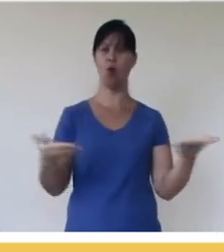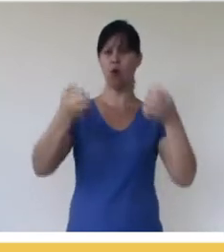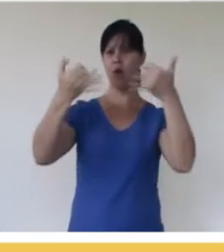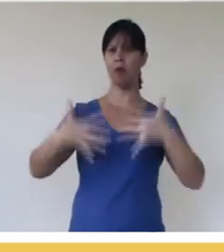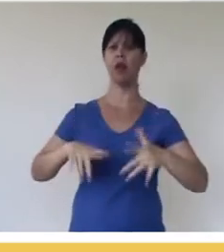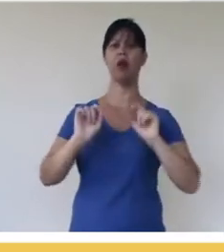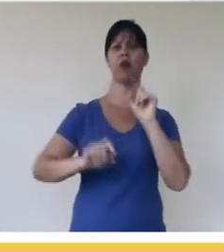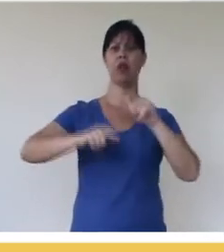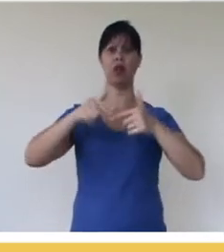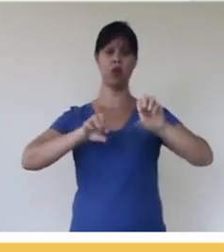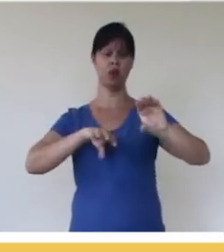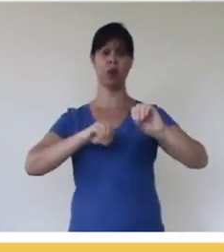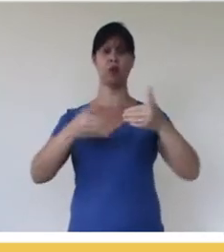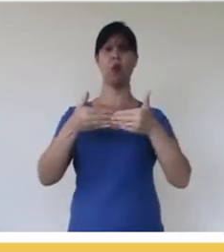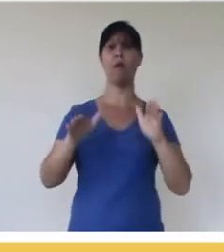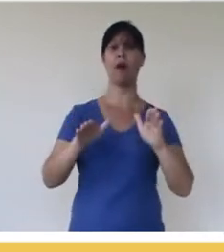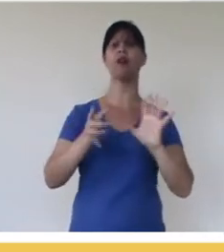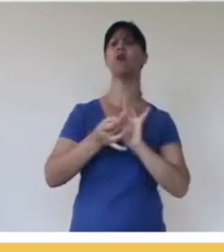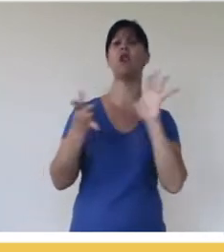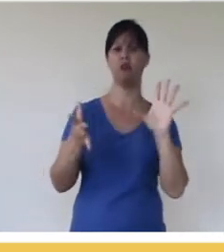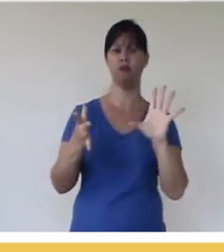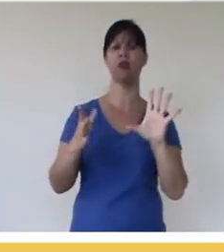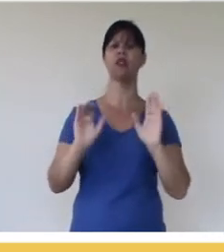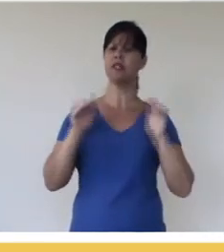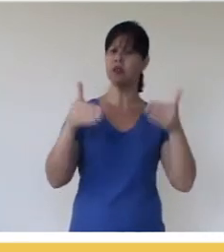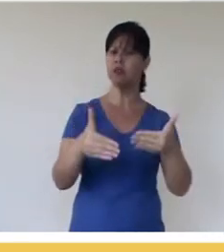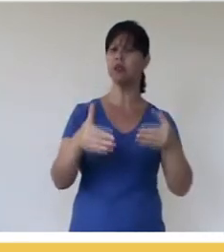the open educational resources, specifically on how to find